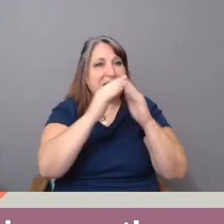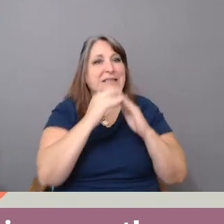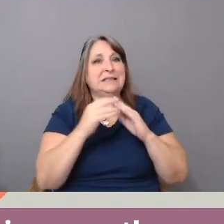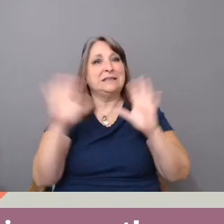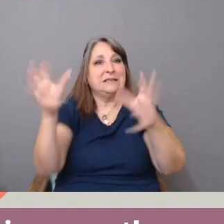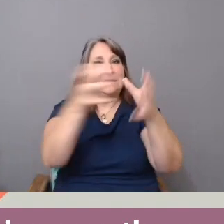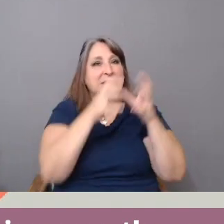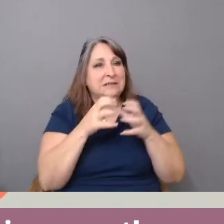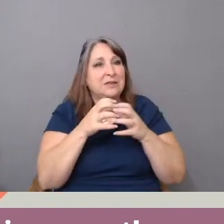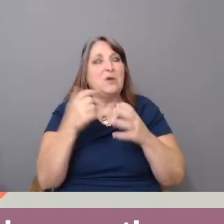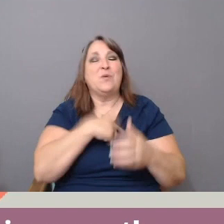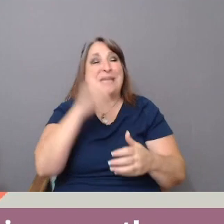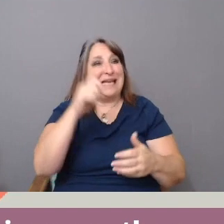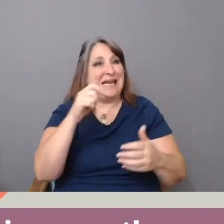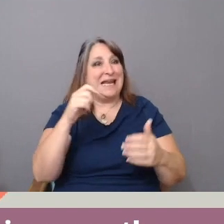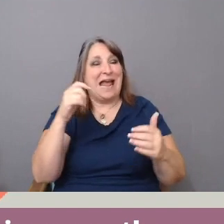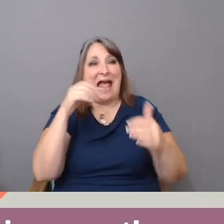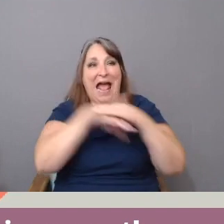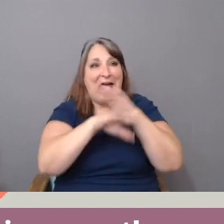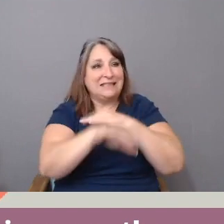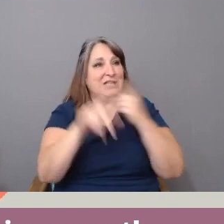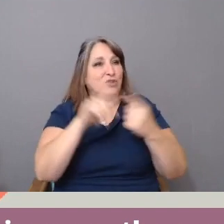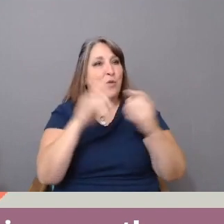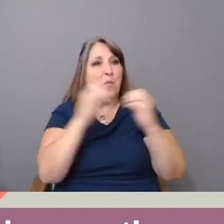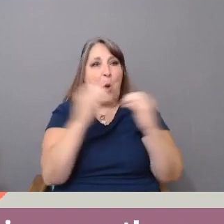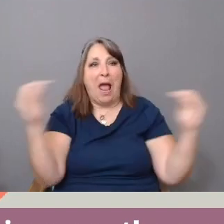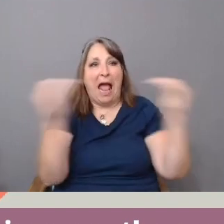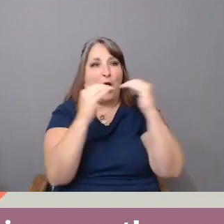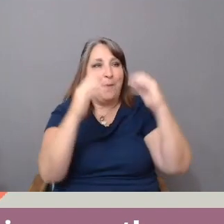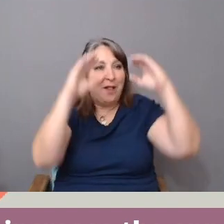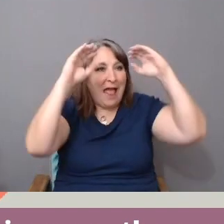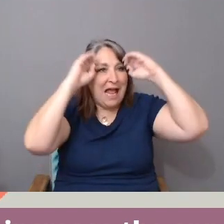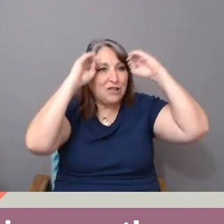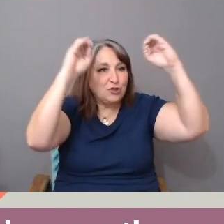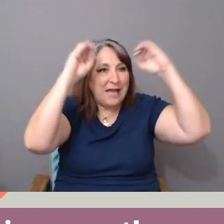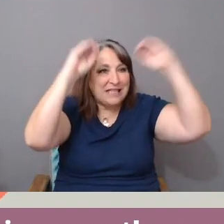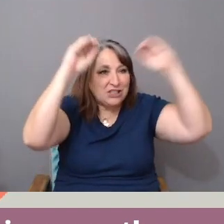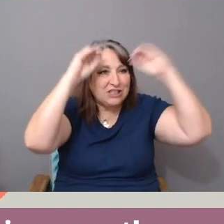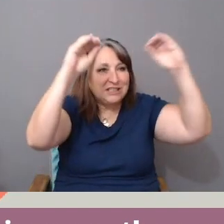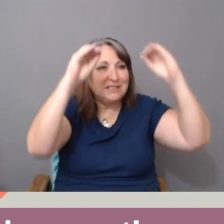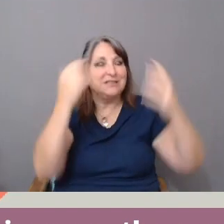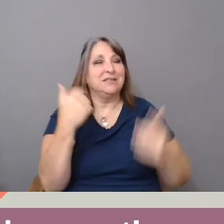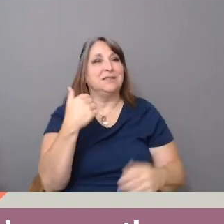And you know, we have the highest numbers